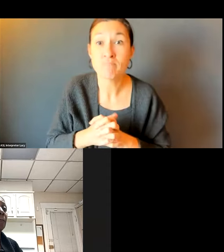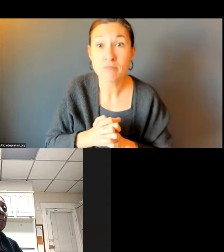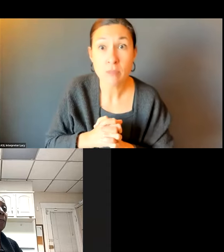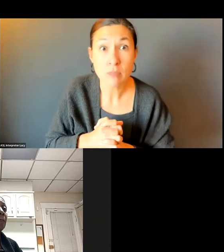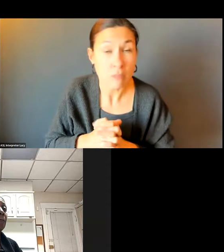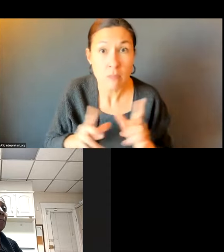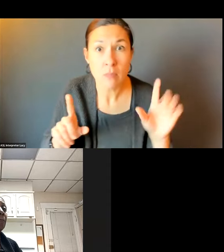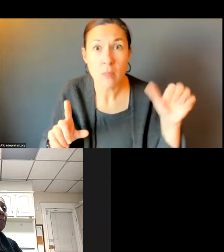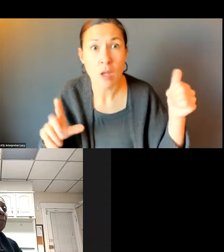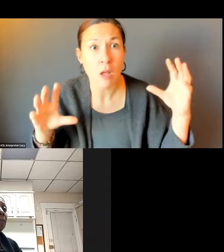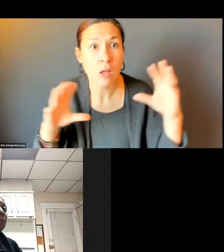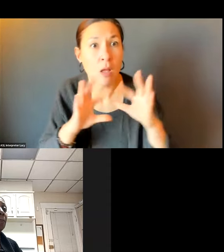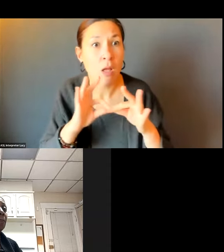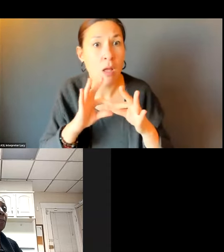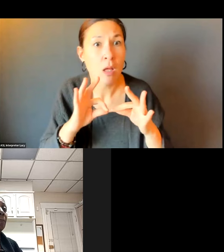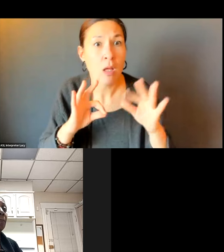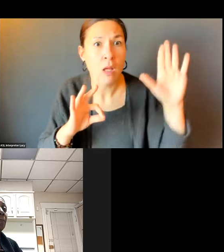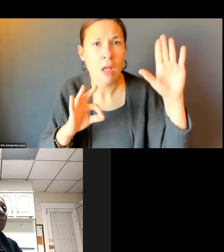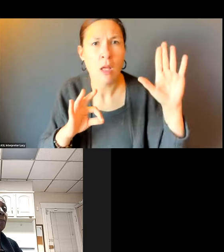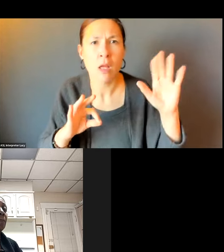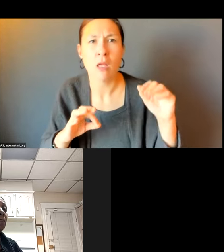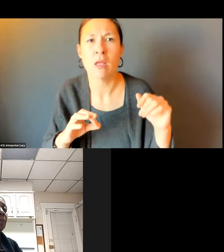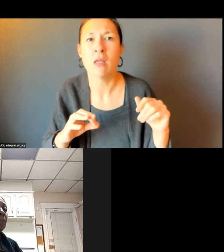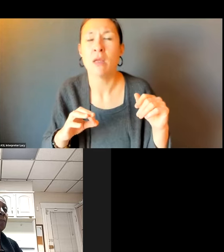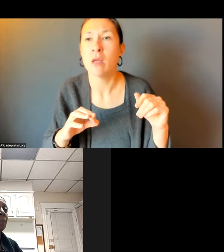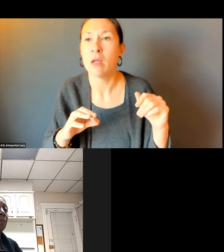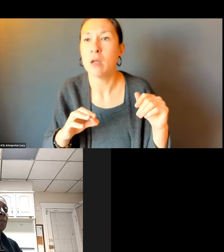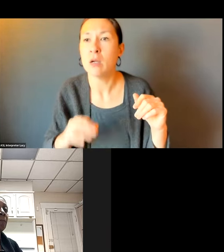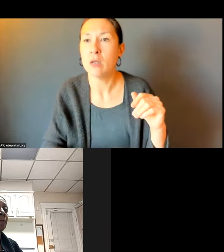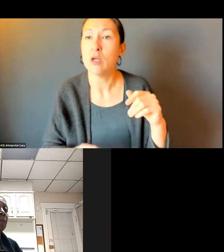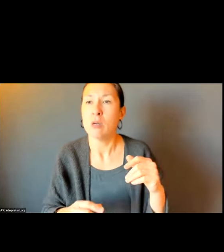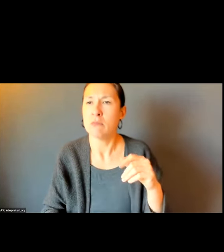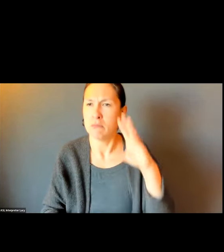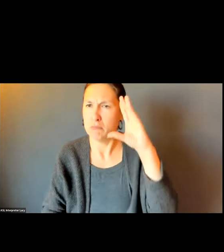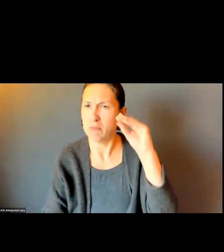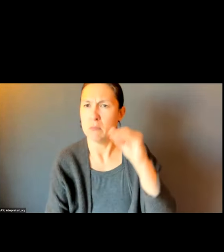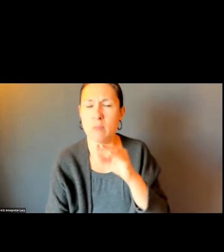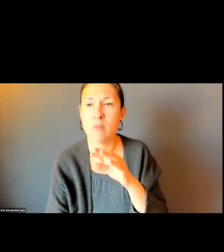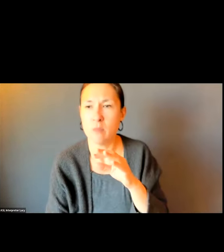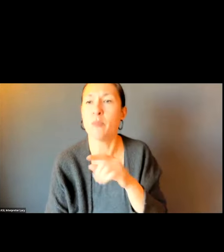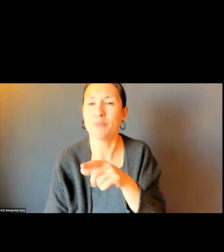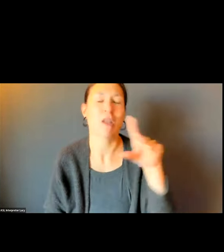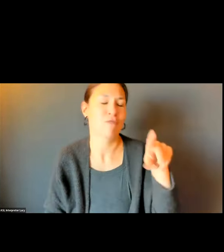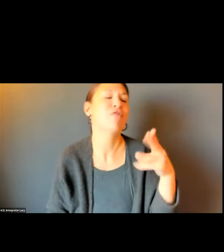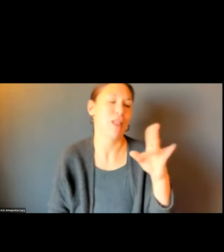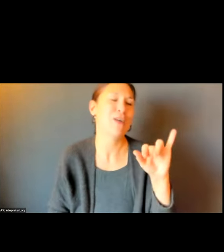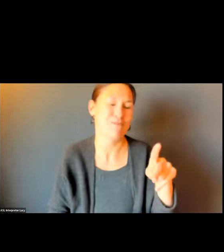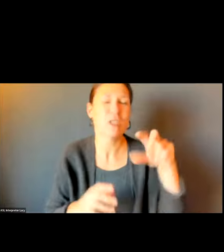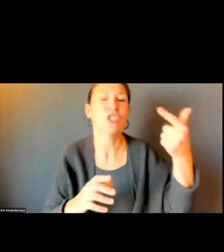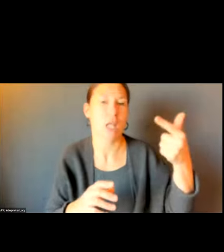THANK YOU FOR ASKING. HI. I WANT TO SAY, WHAT WE'LL TRY